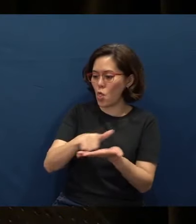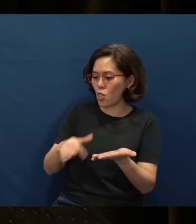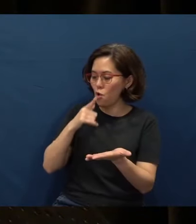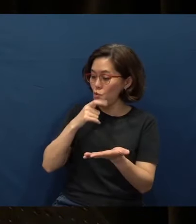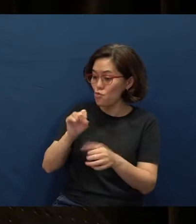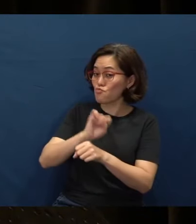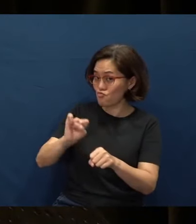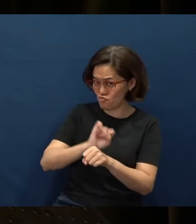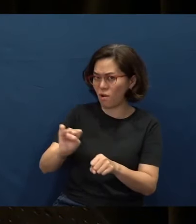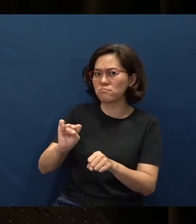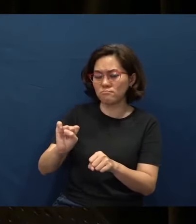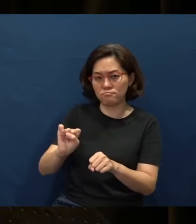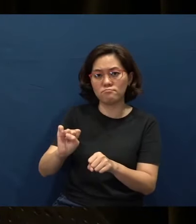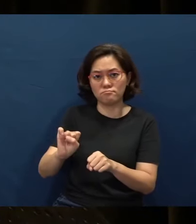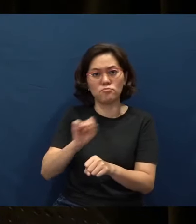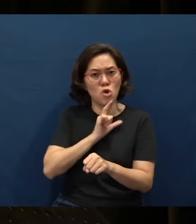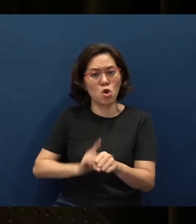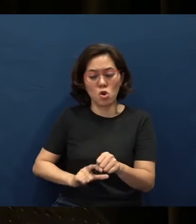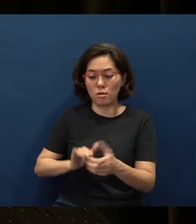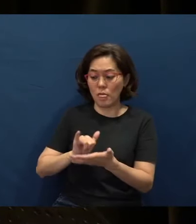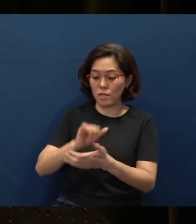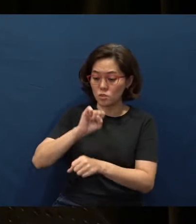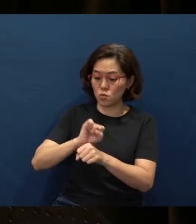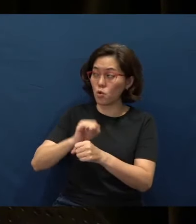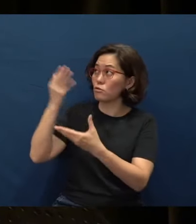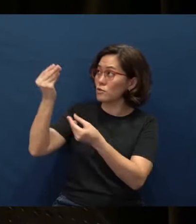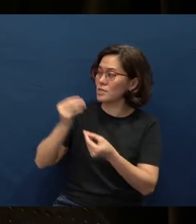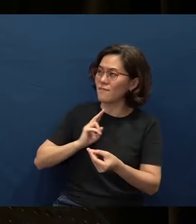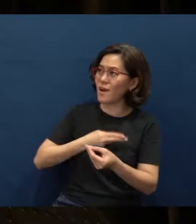And Lord, this work You have given us is a blessing from You.